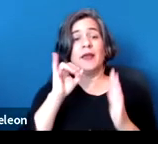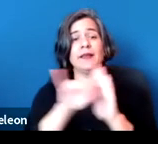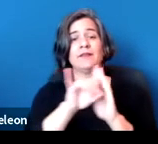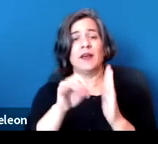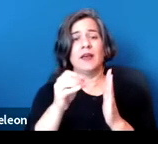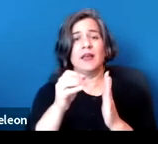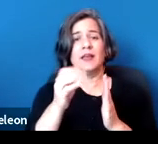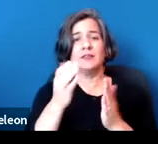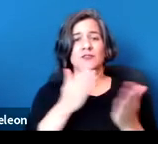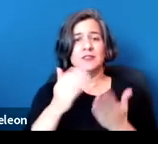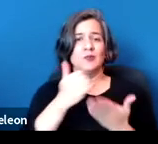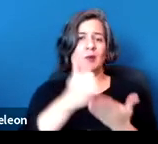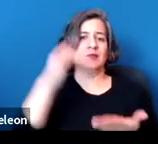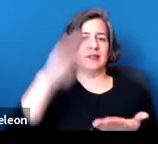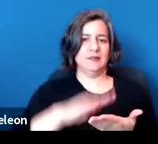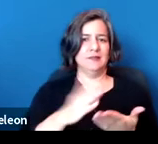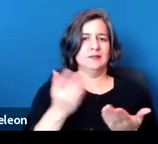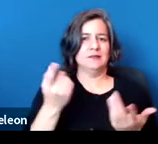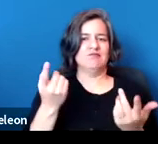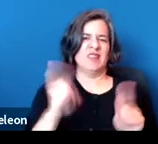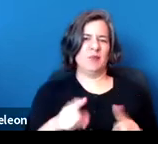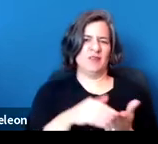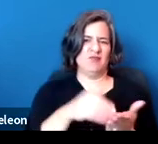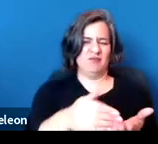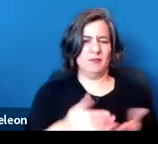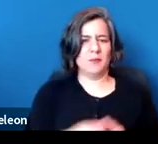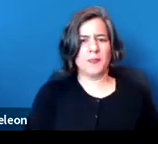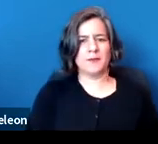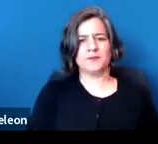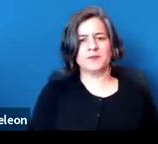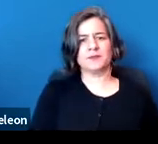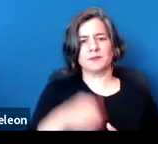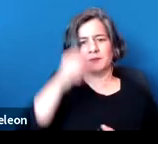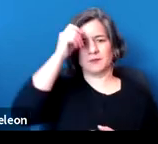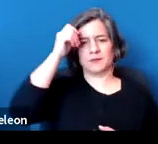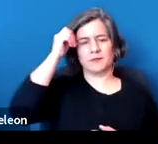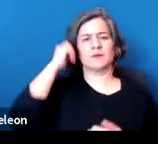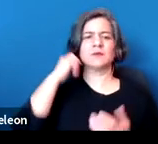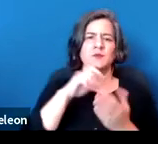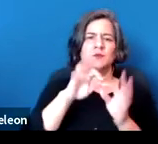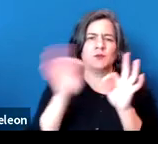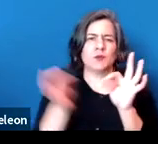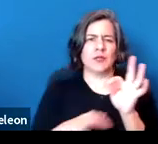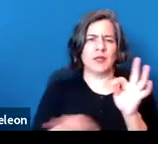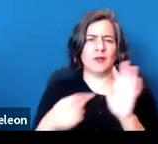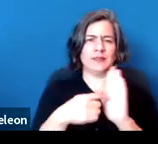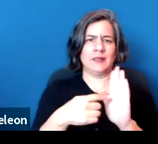And again, we just wanted to write this example out so that folks would have it.